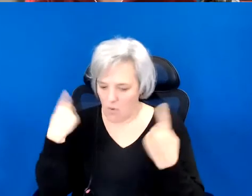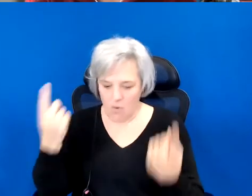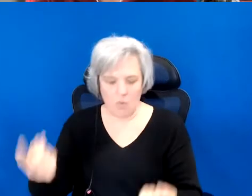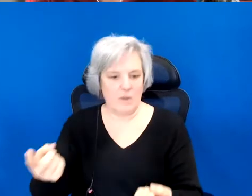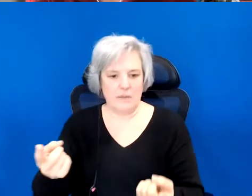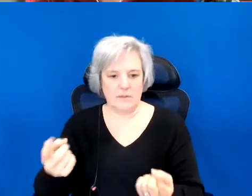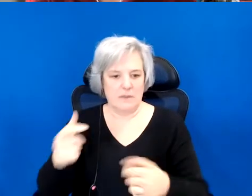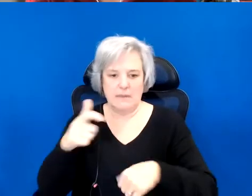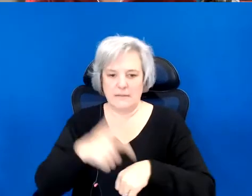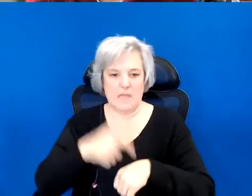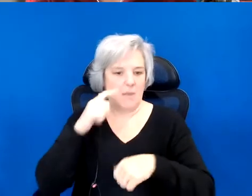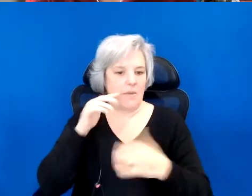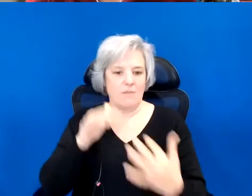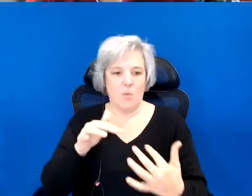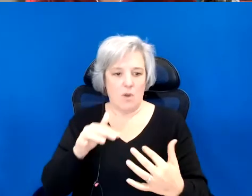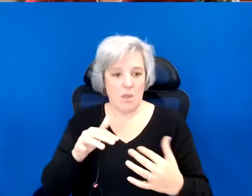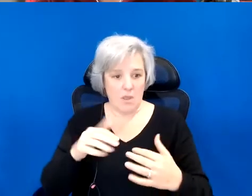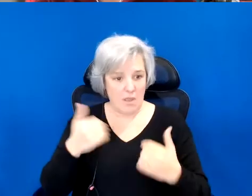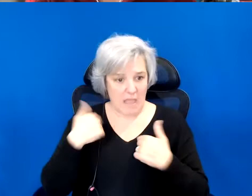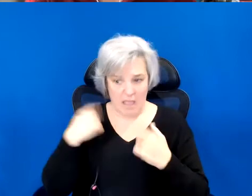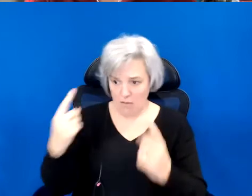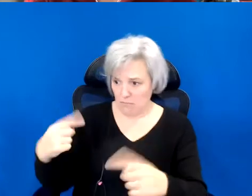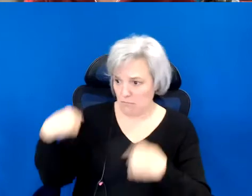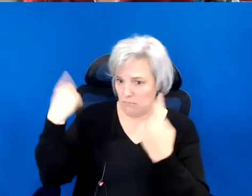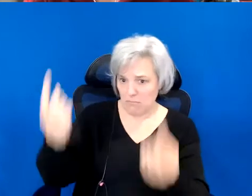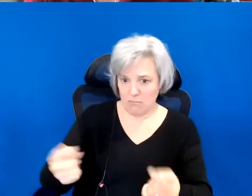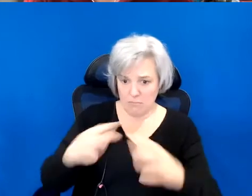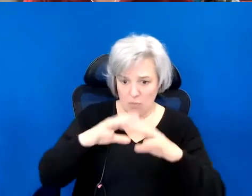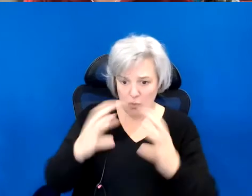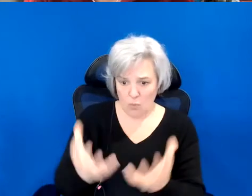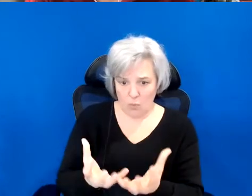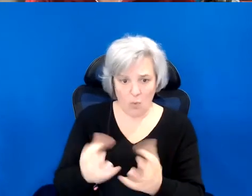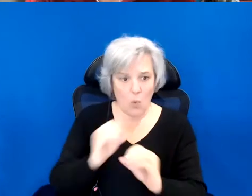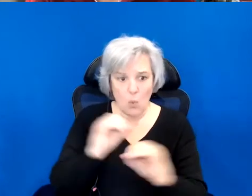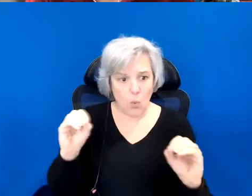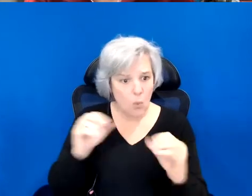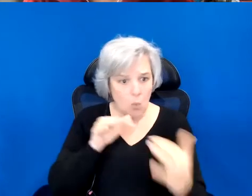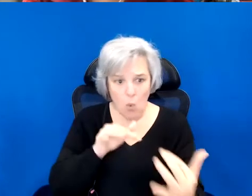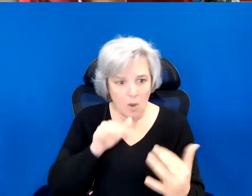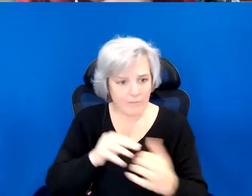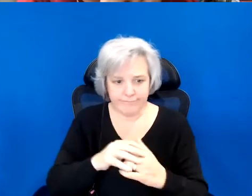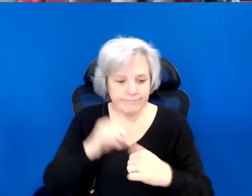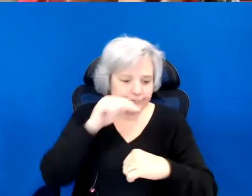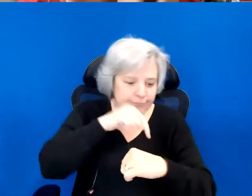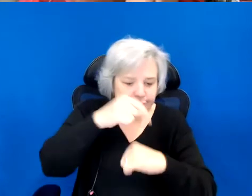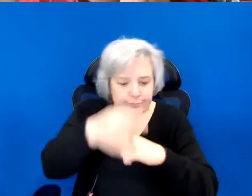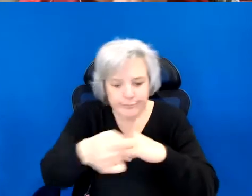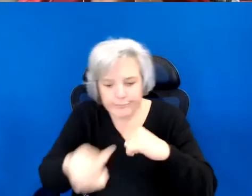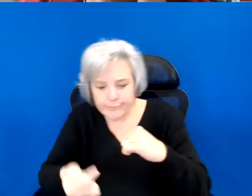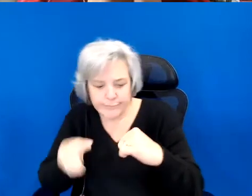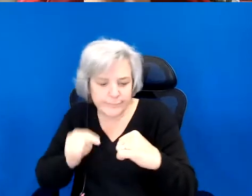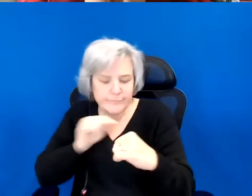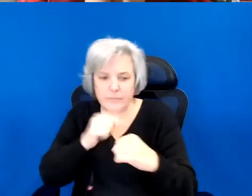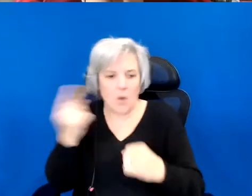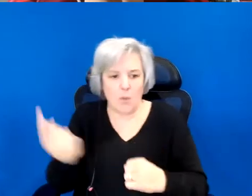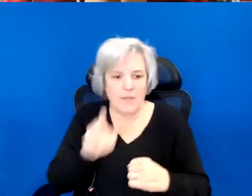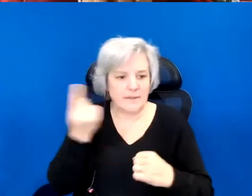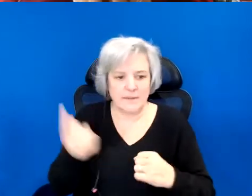a time that wasn't a time of war. And I think that that is part of the reason why we are here. I don't mean to be, productive.